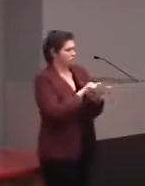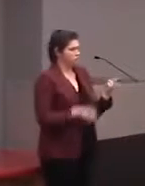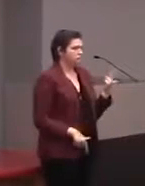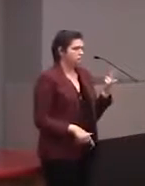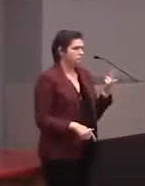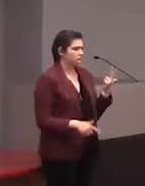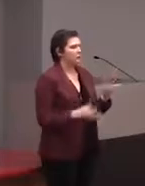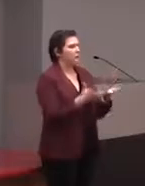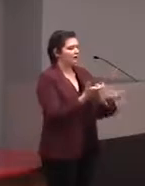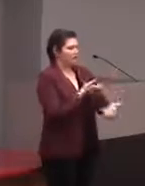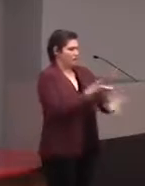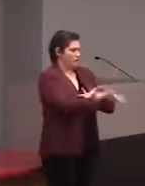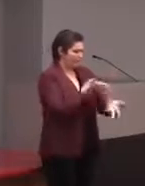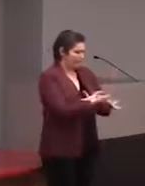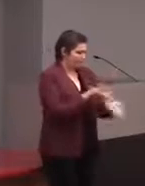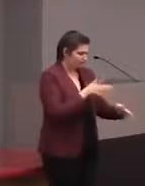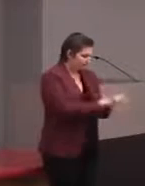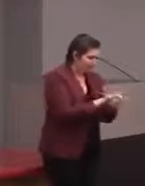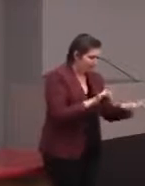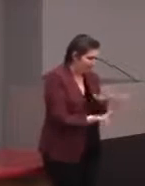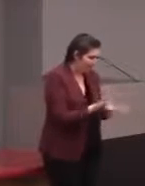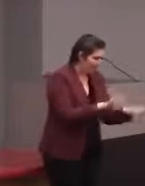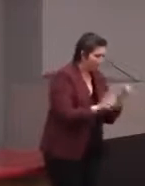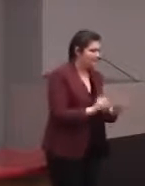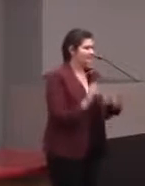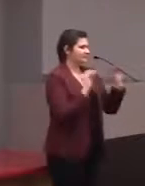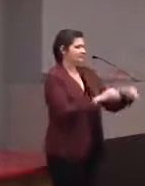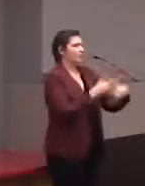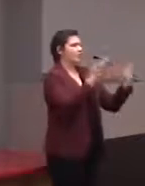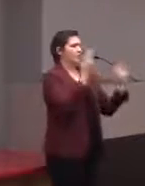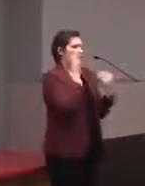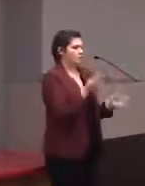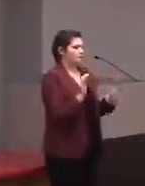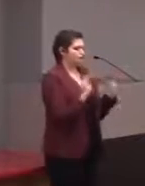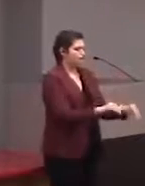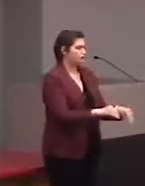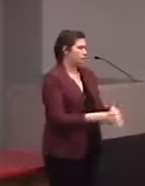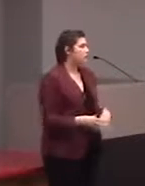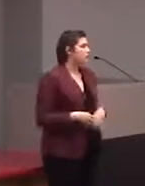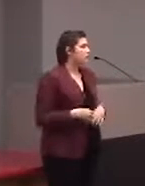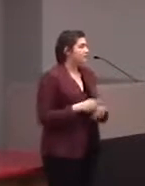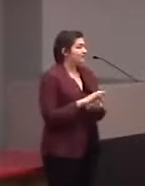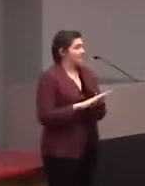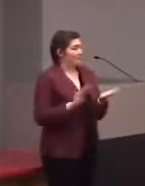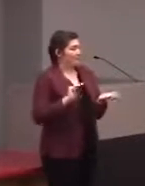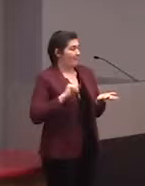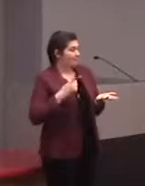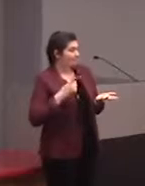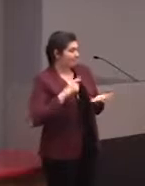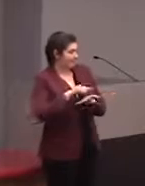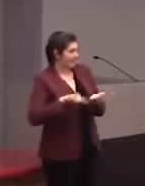so you can embed as much information as you want. And also, some of those maps have models.